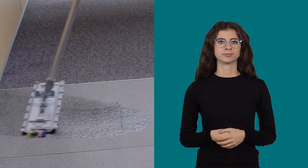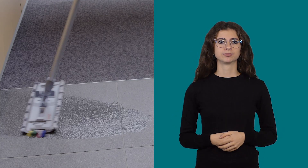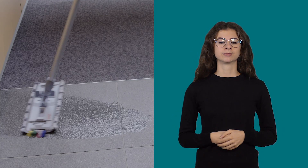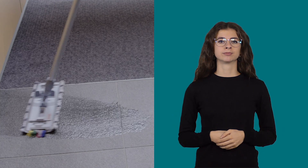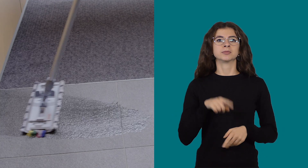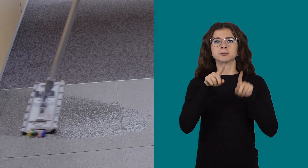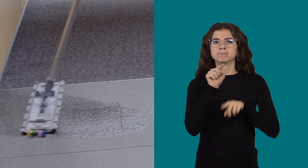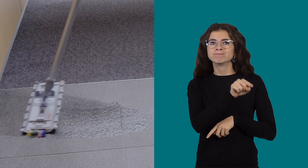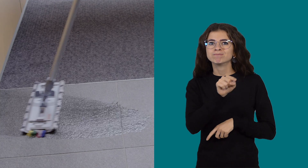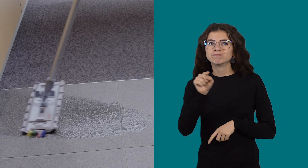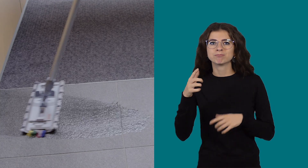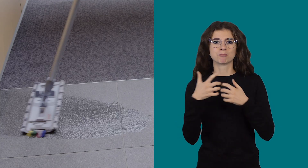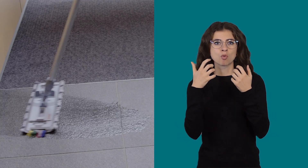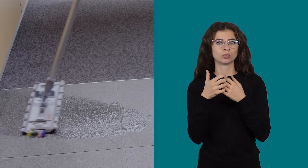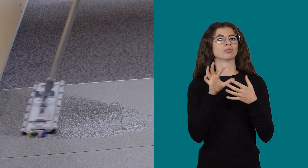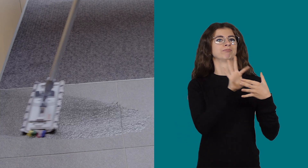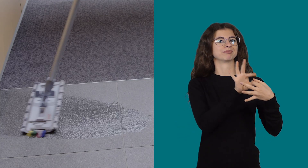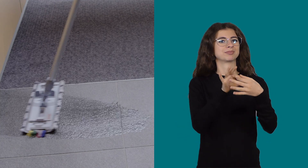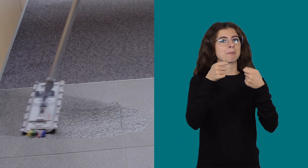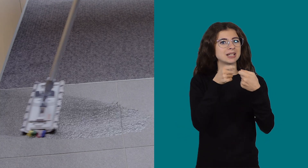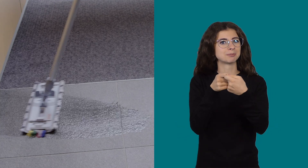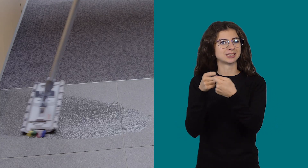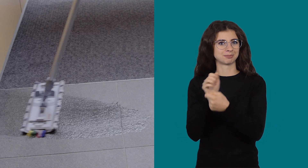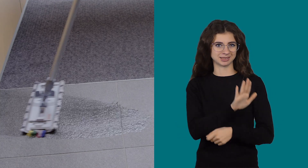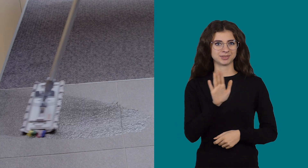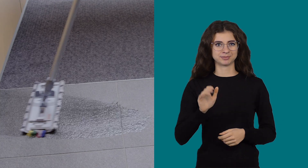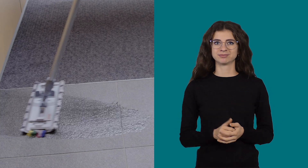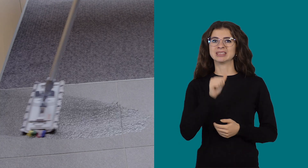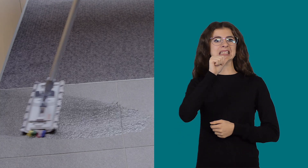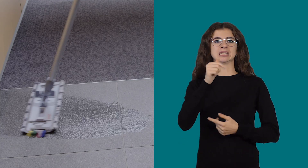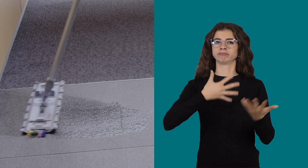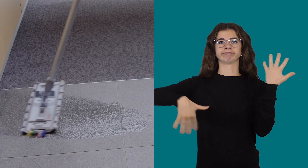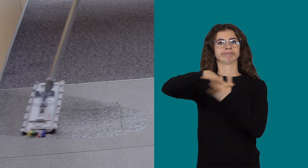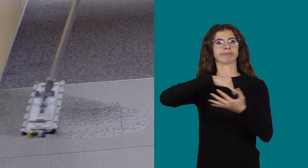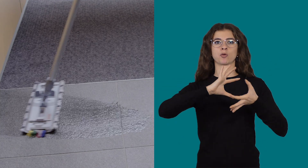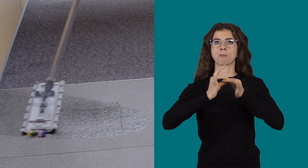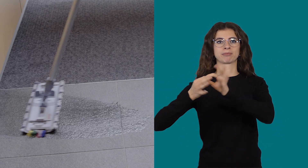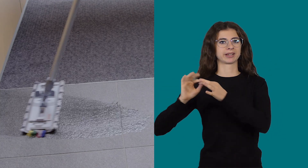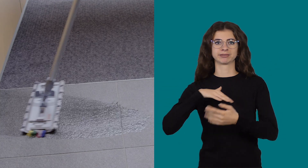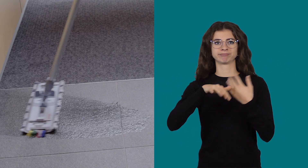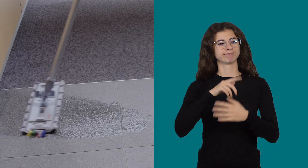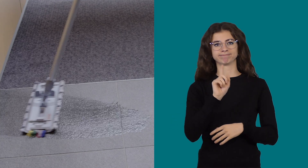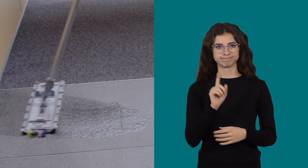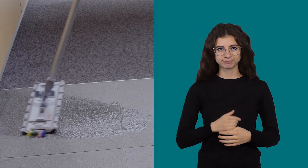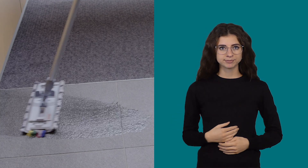All resources have a specific purpose. It's not the case that everything can be put together.